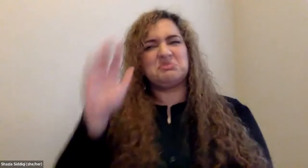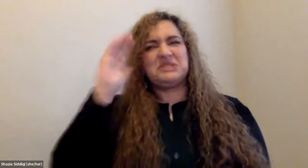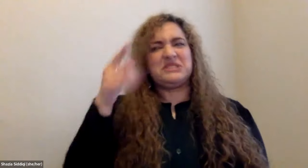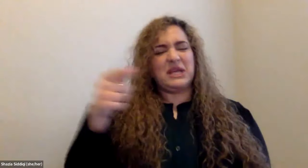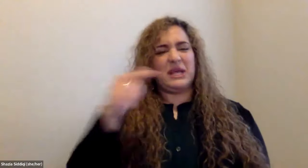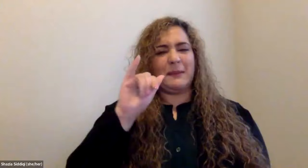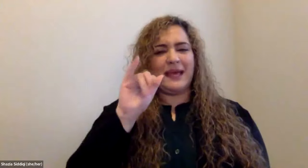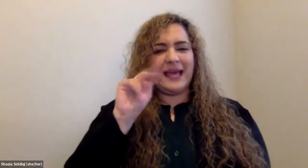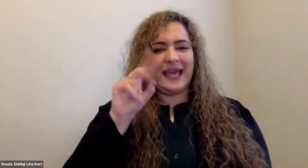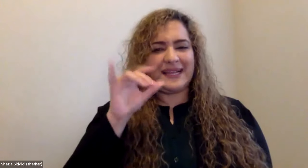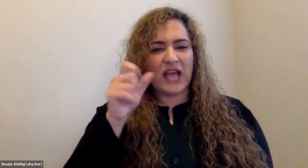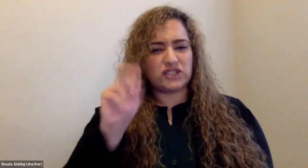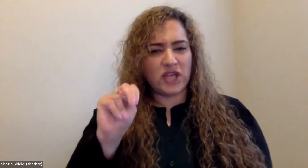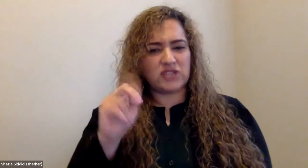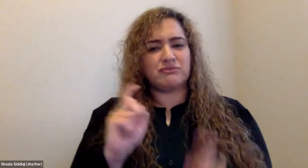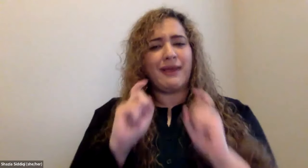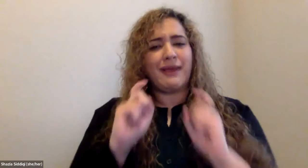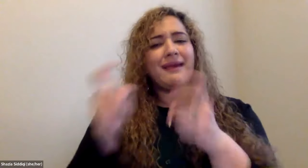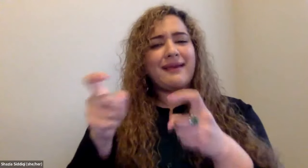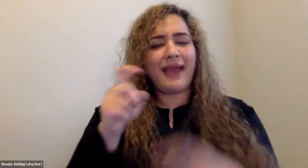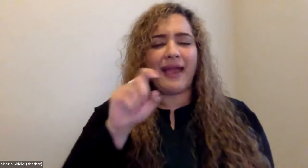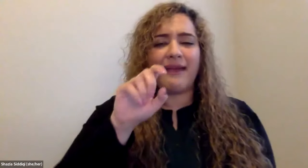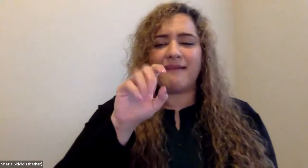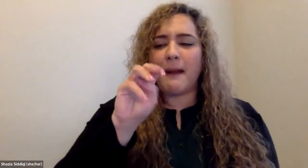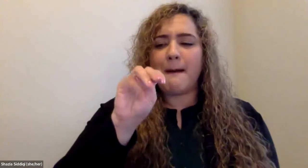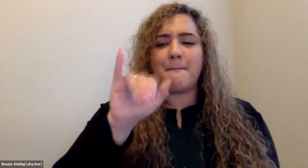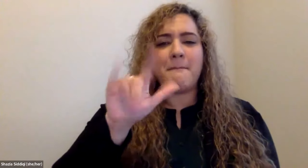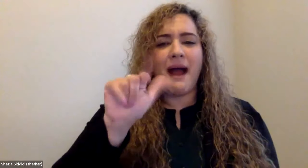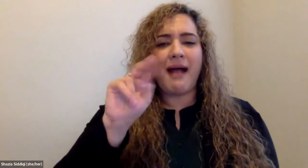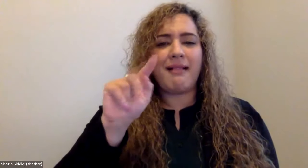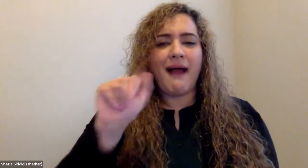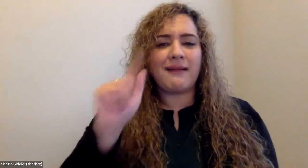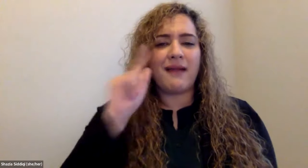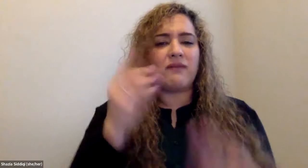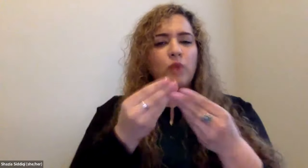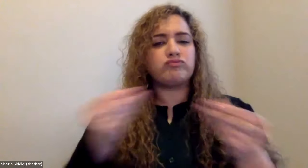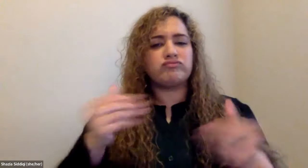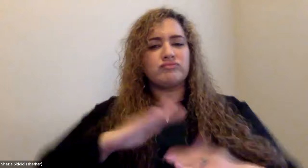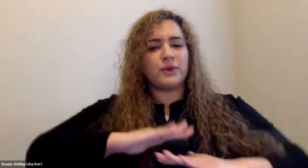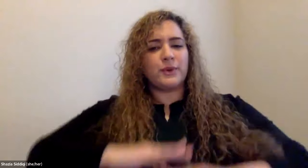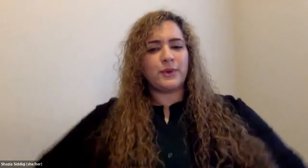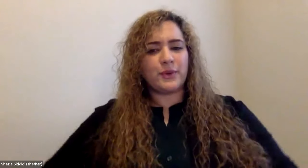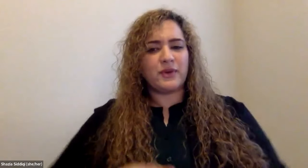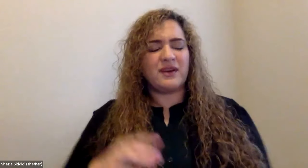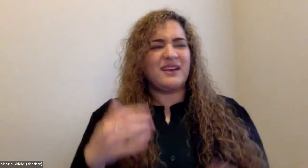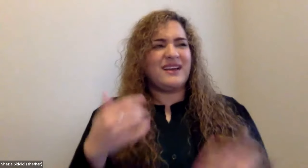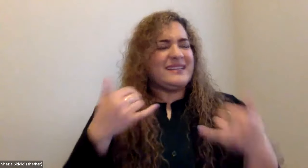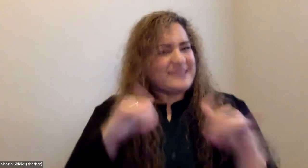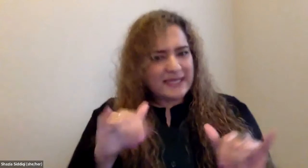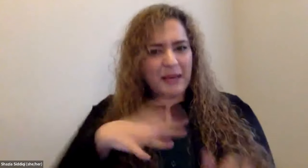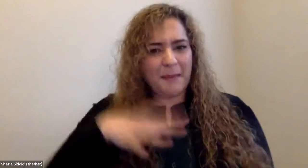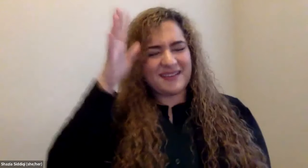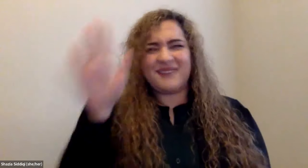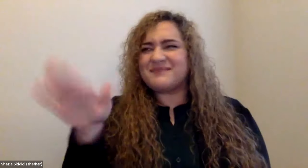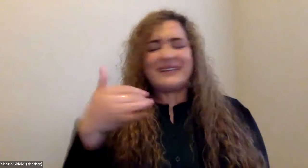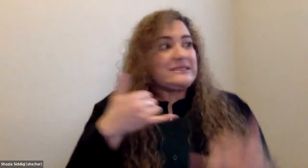Cristine Saunders: And the doctors kind of looked him over and said yes we think is probably indigestion and they just gave him some maalox to try and relief those symptoms.